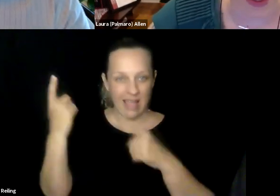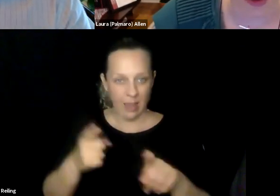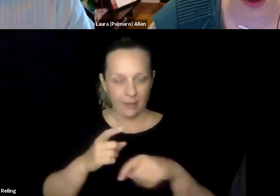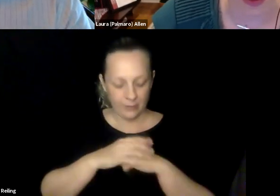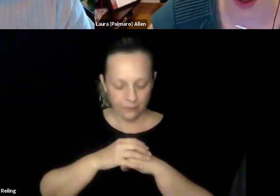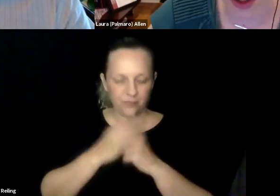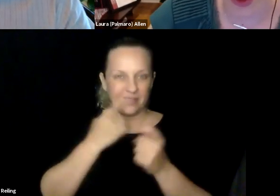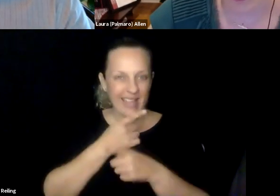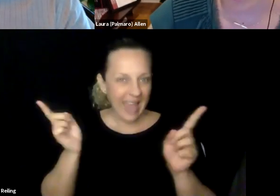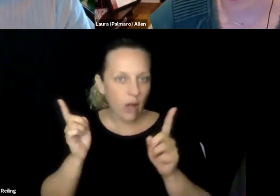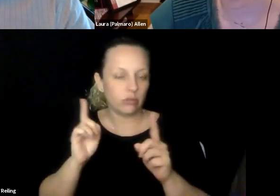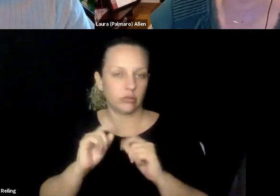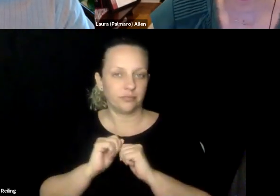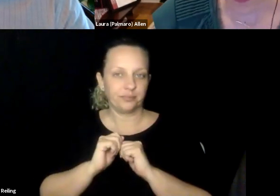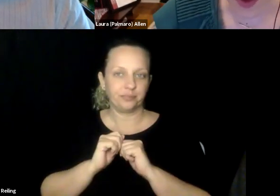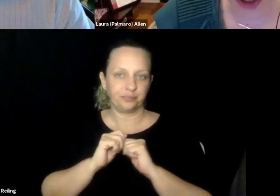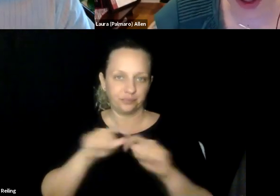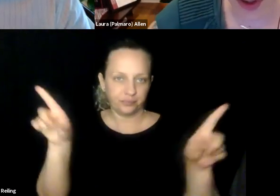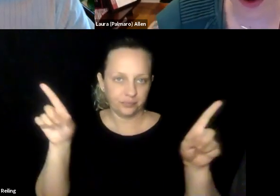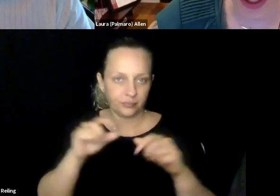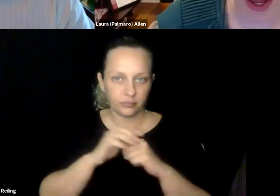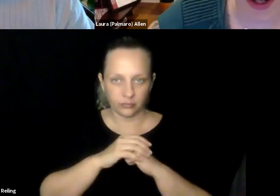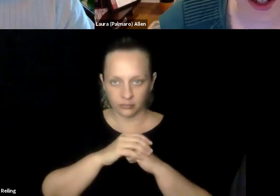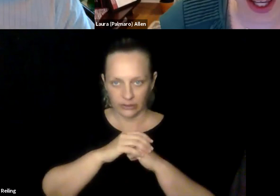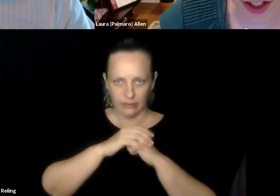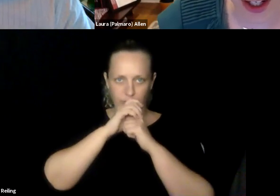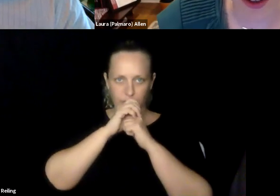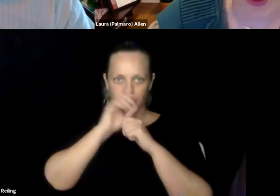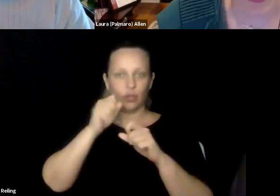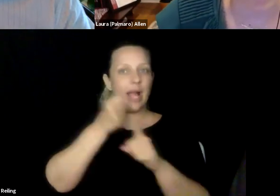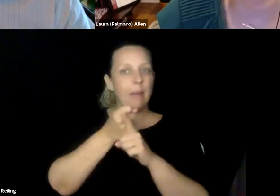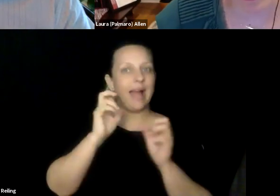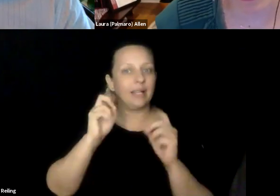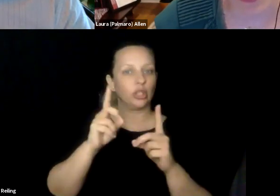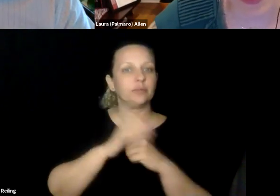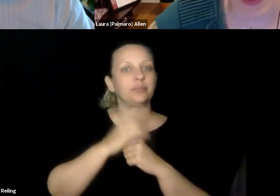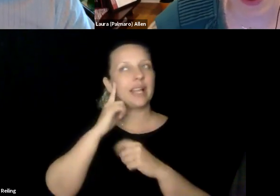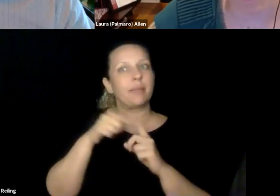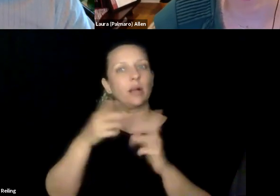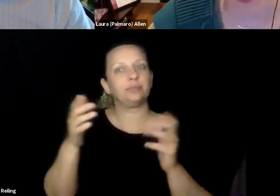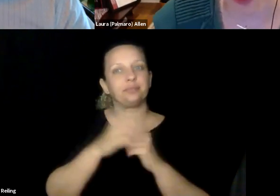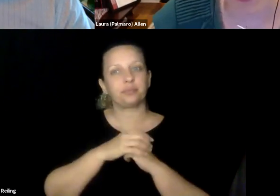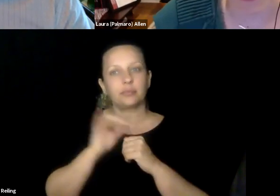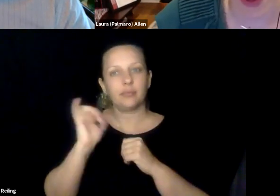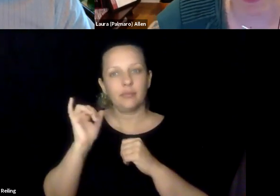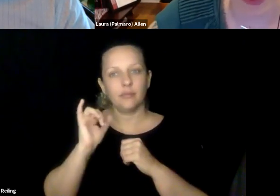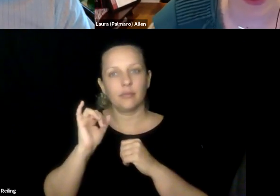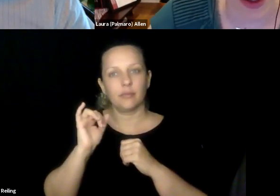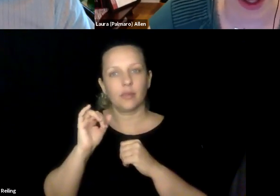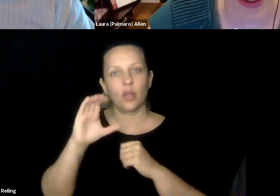assistive technology tools into our products. So, for example, some of the recent things that have been announced or launched, which